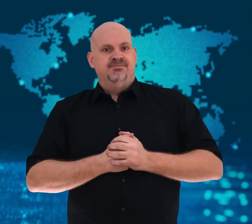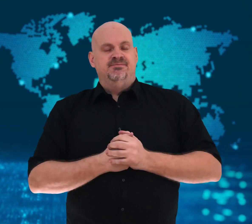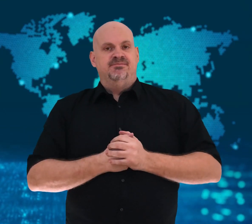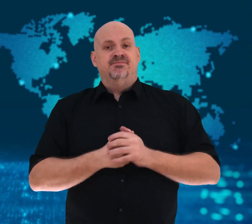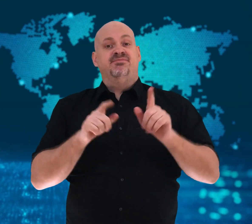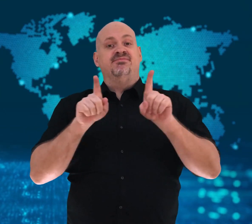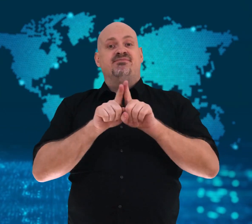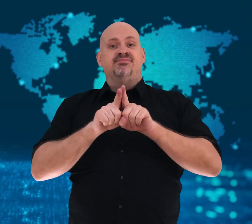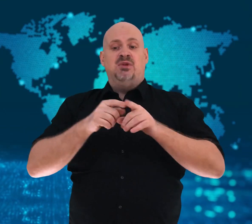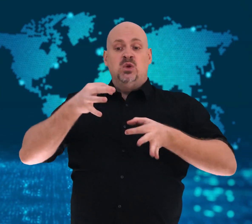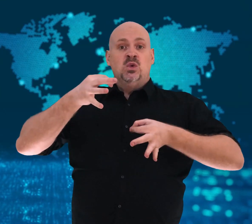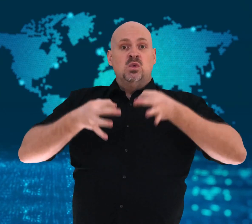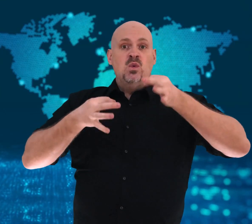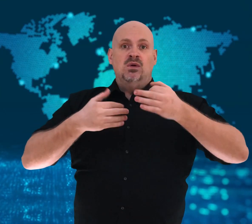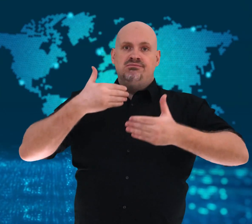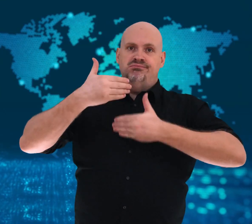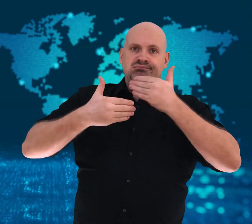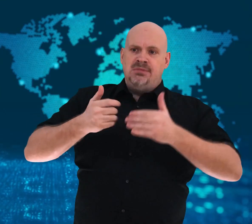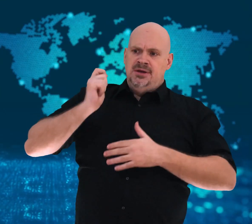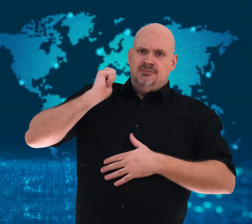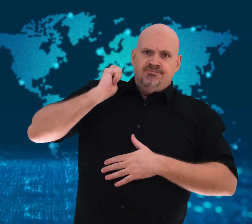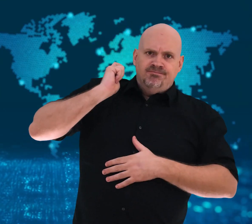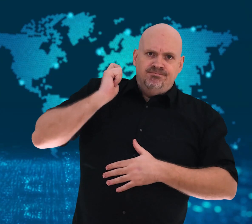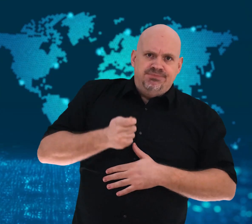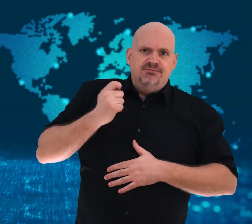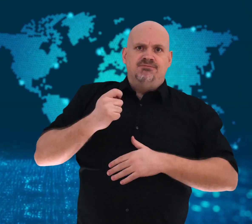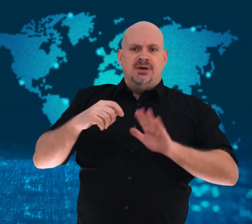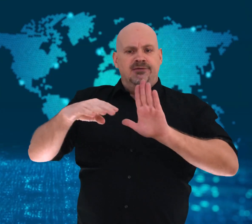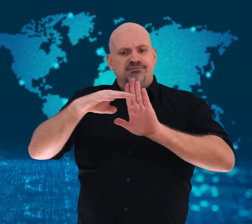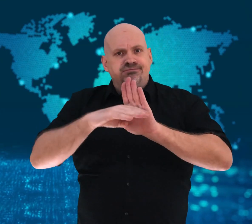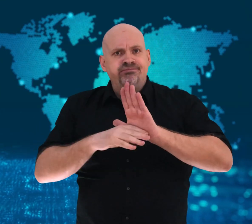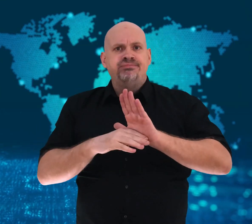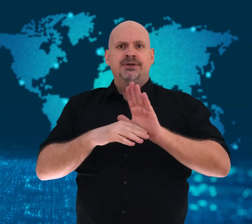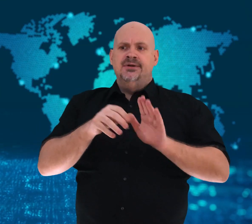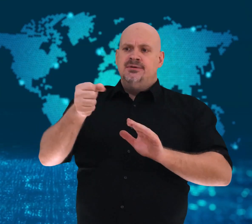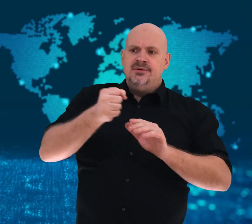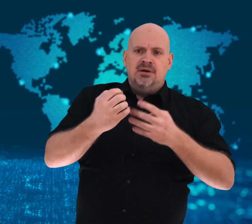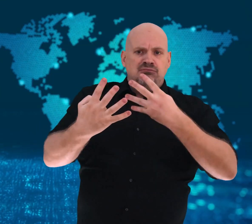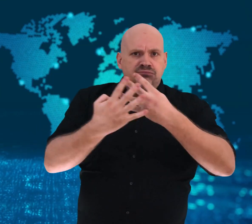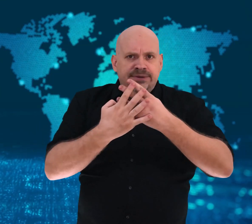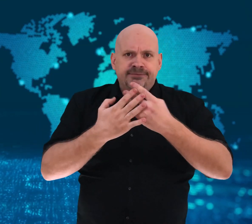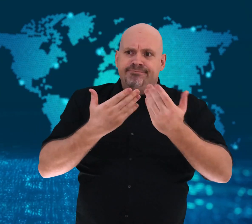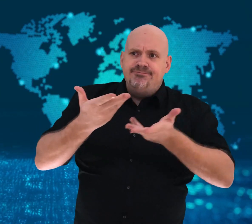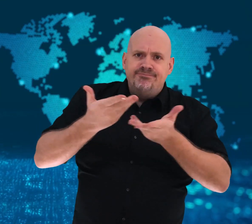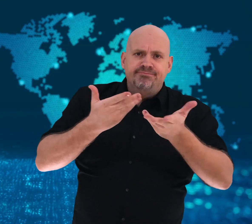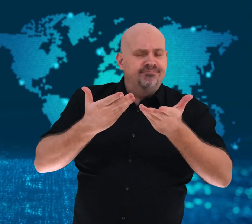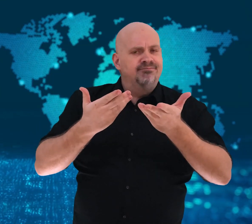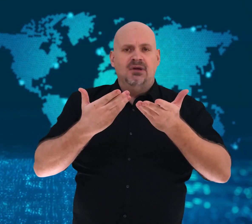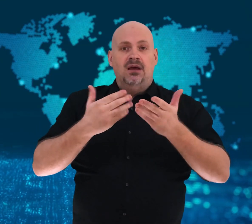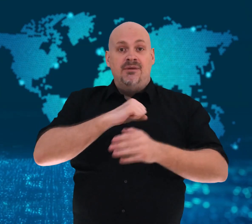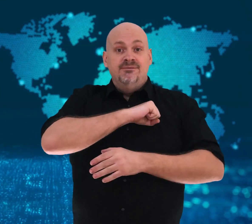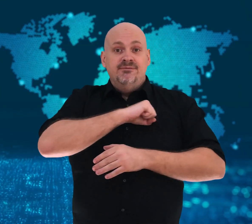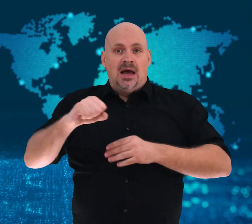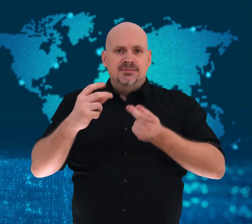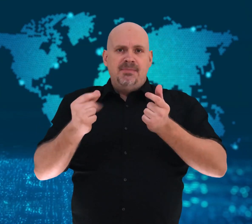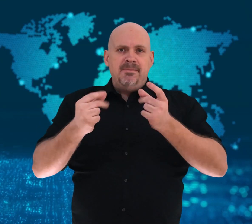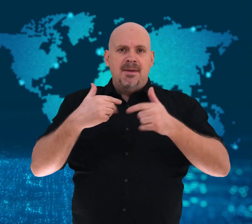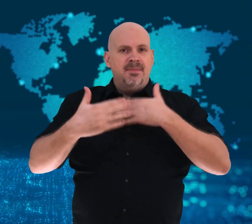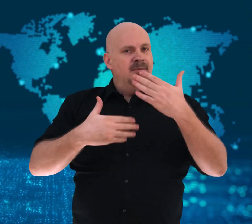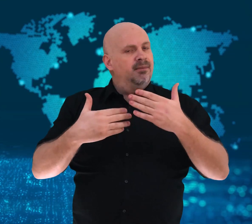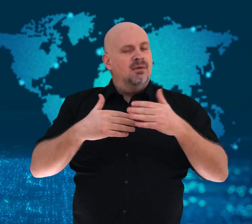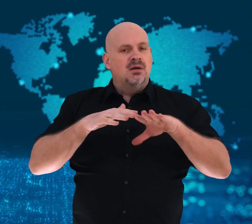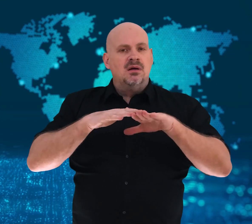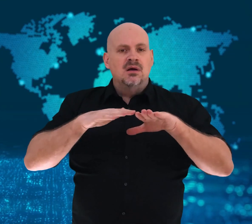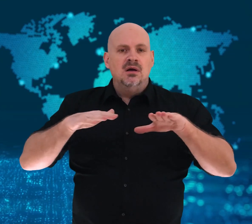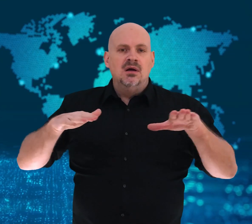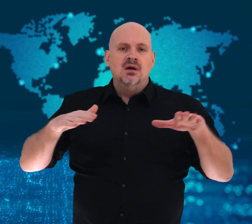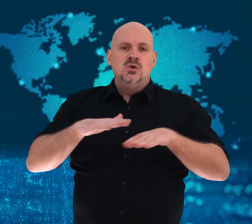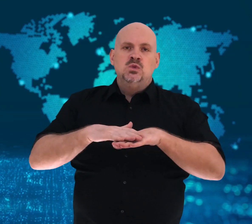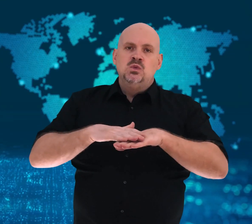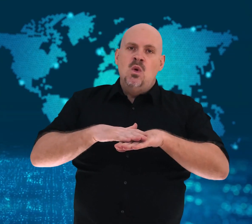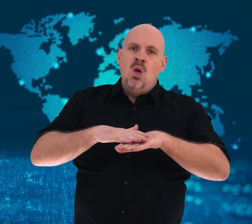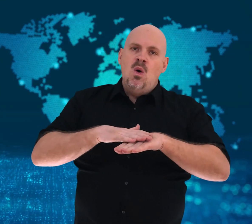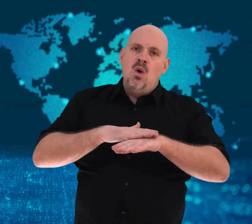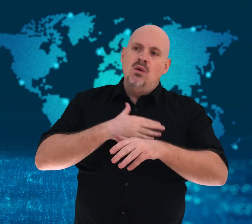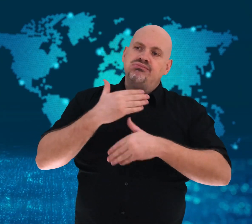Nigeria is dealing with kidnapping syndicates and an Islamist insurgency.